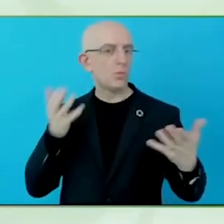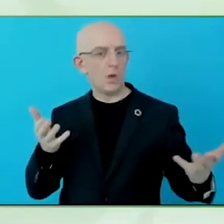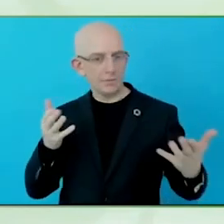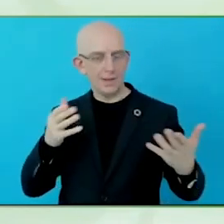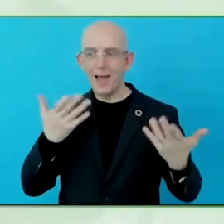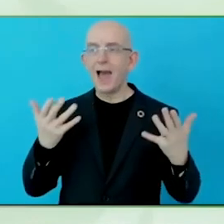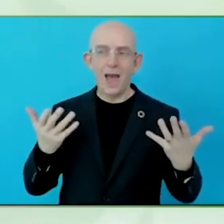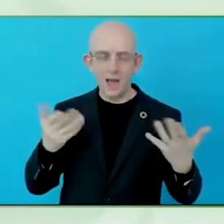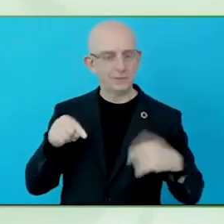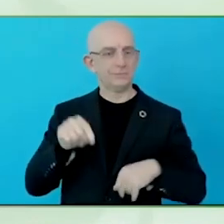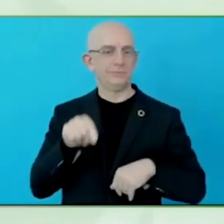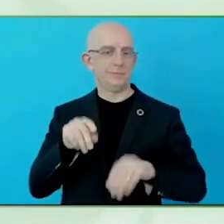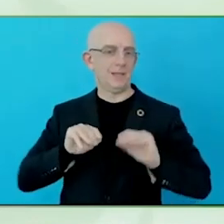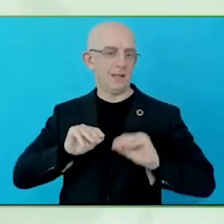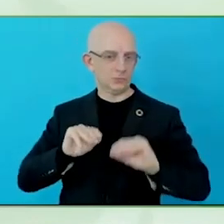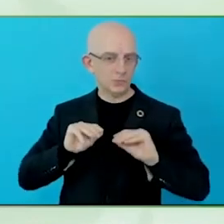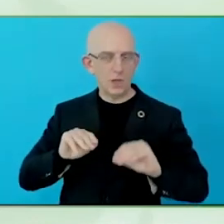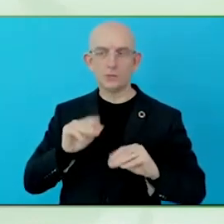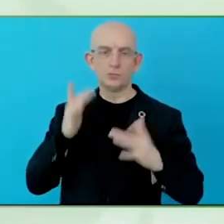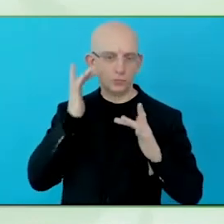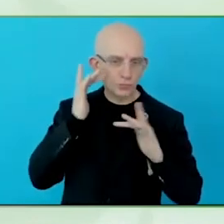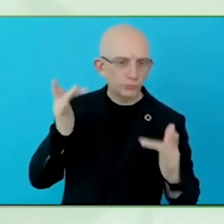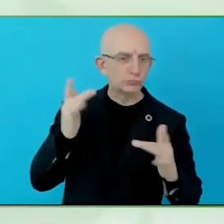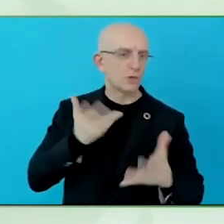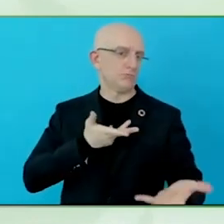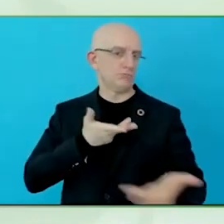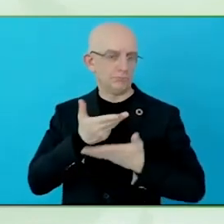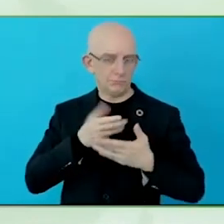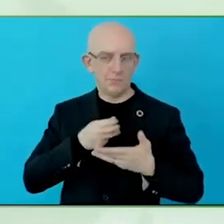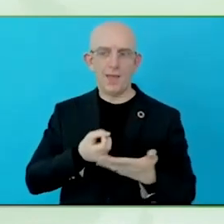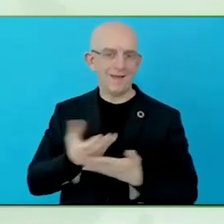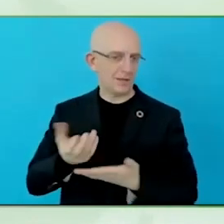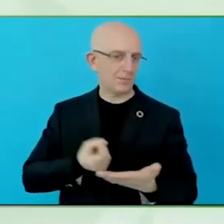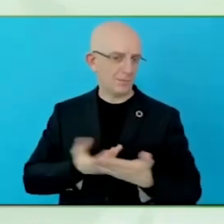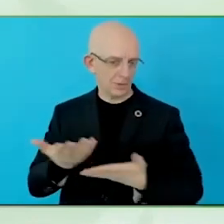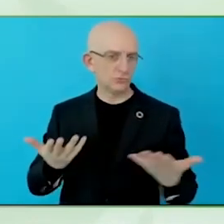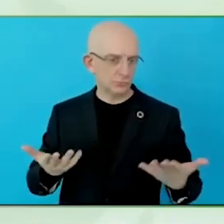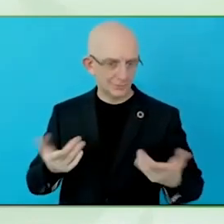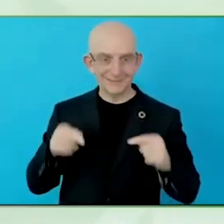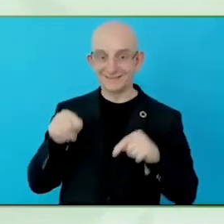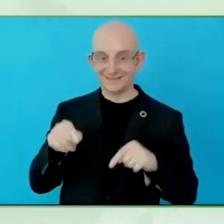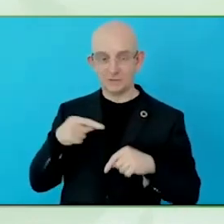fundamental freedoms, to access education, to express freely its